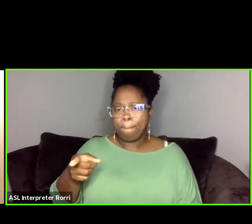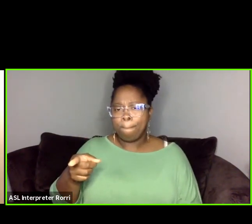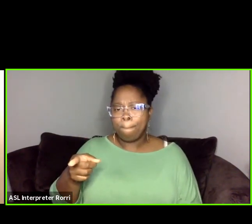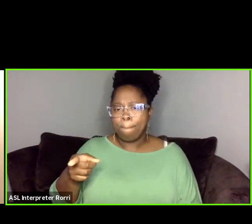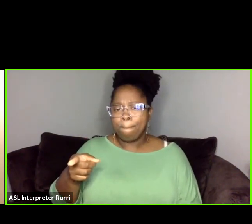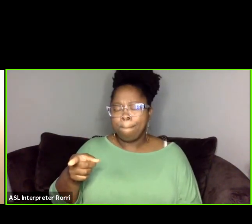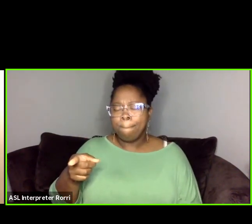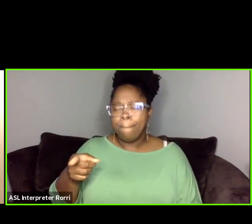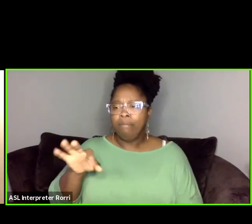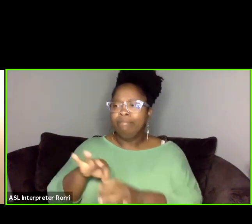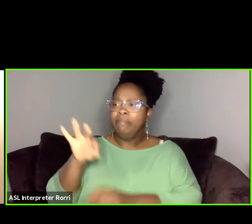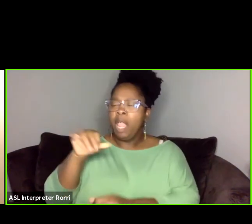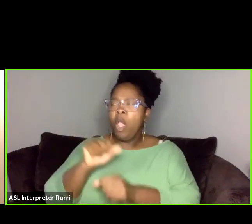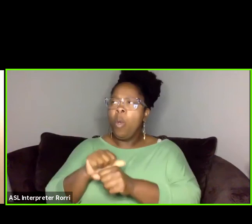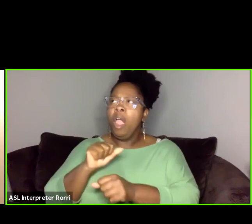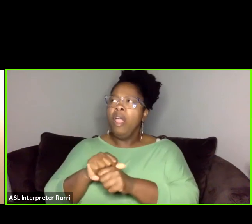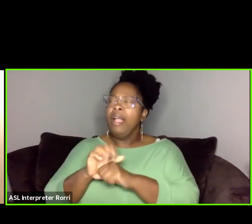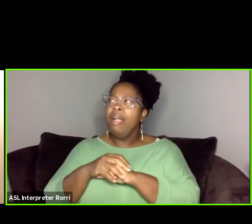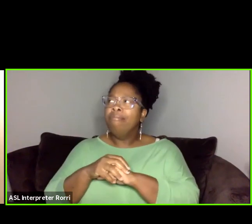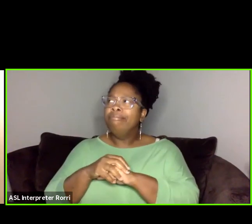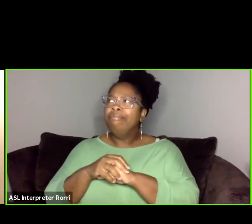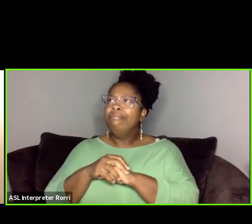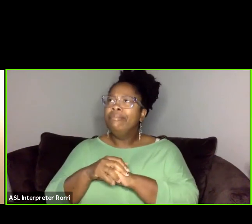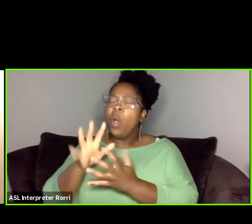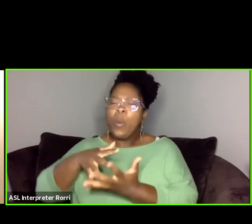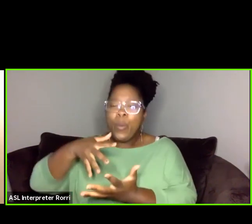you know, it's a very spiritual thing for me.